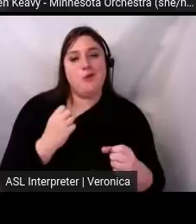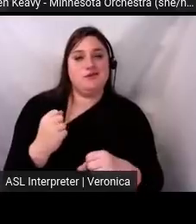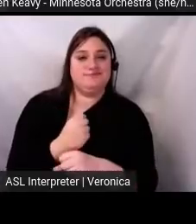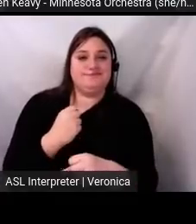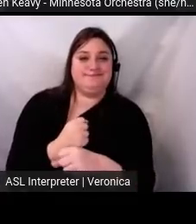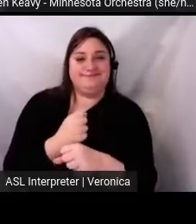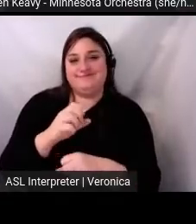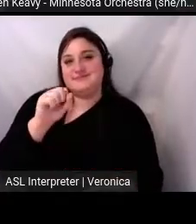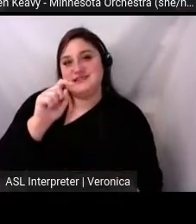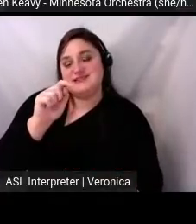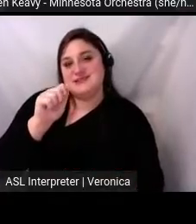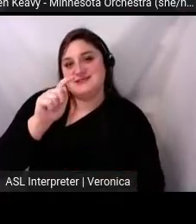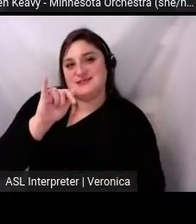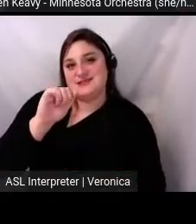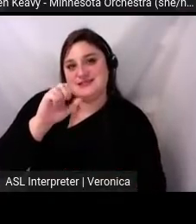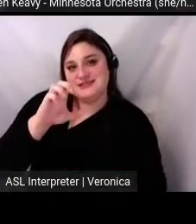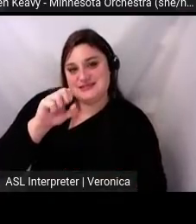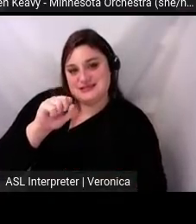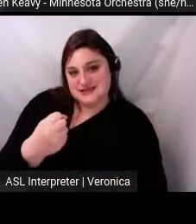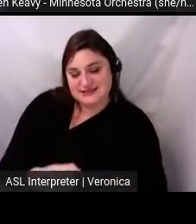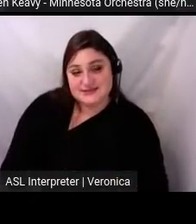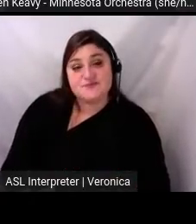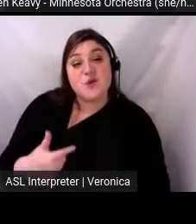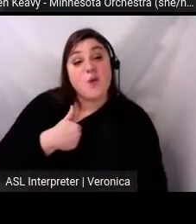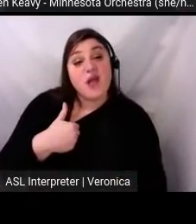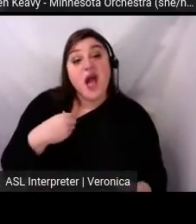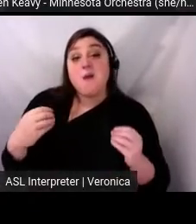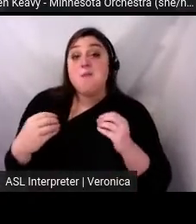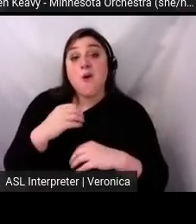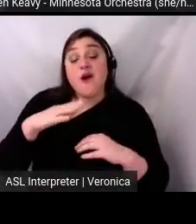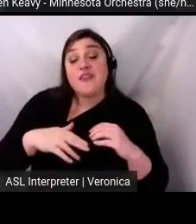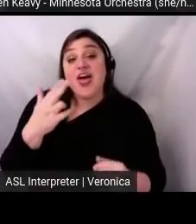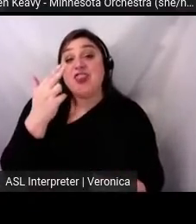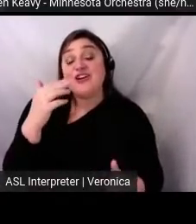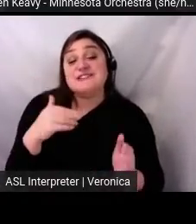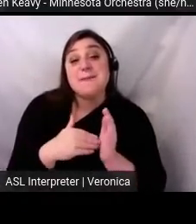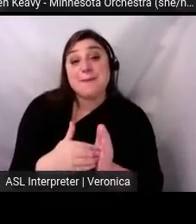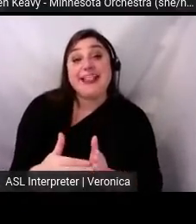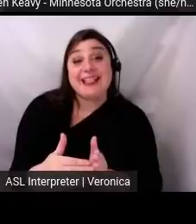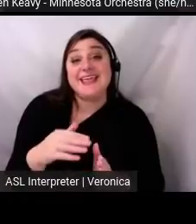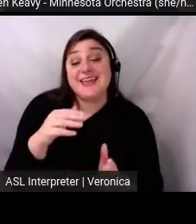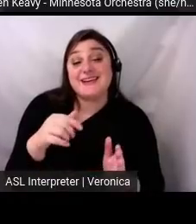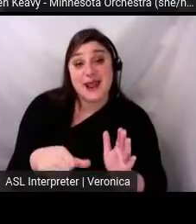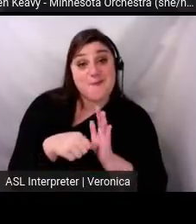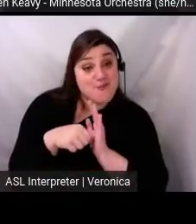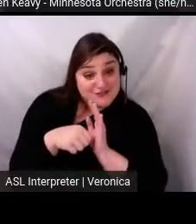we've had more than 13 million impressions. Nearly 600,000 engagements.